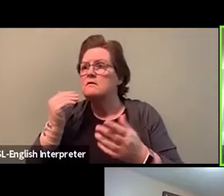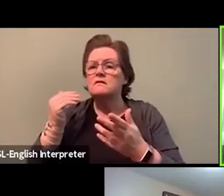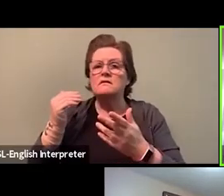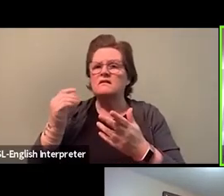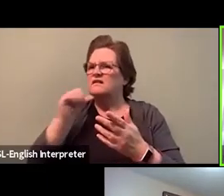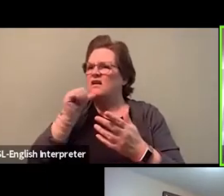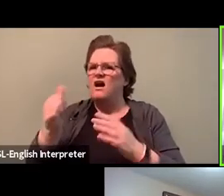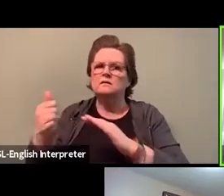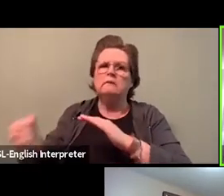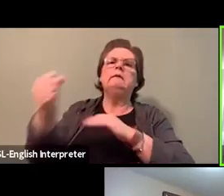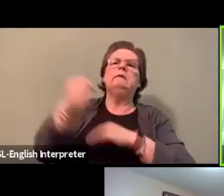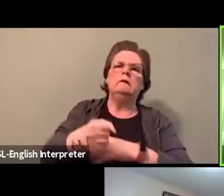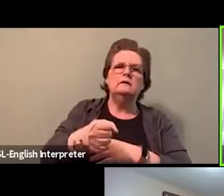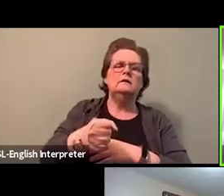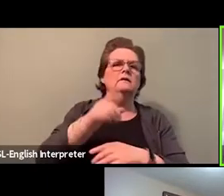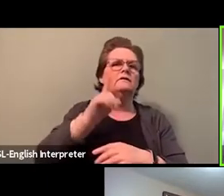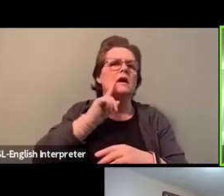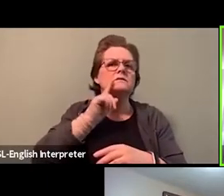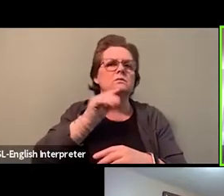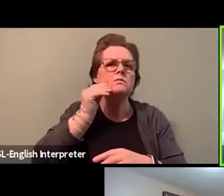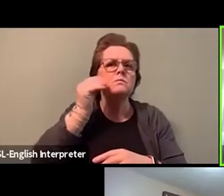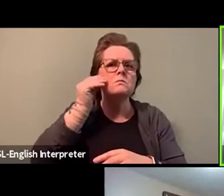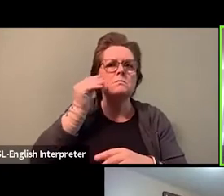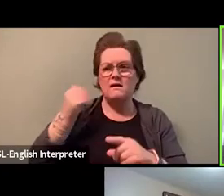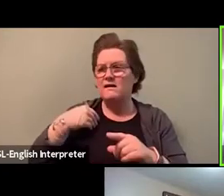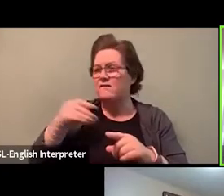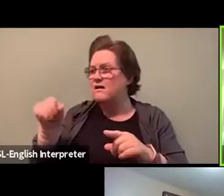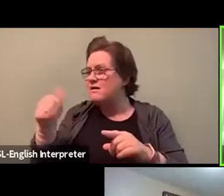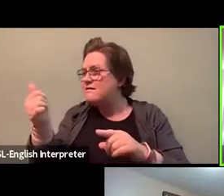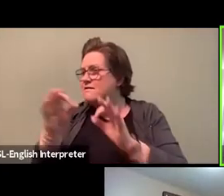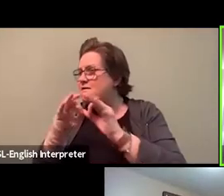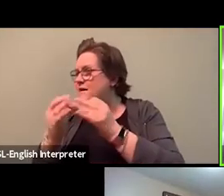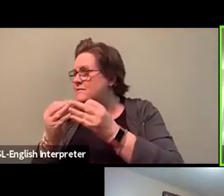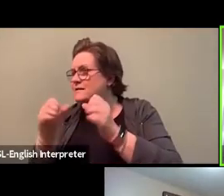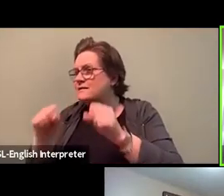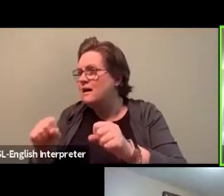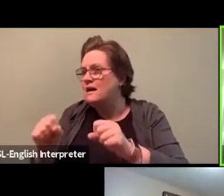and there's still initiatives that are being thought out and implemented through this process.